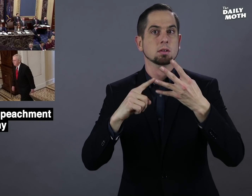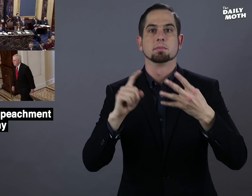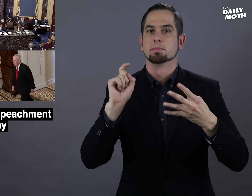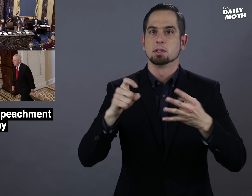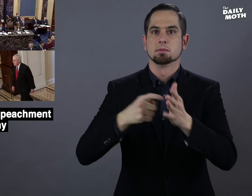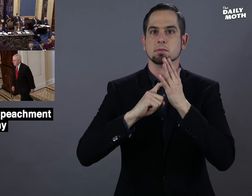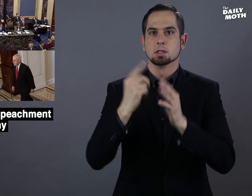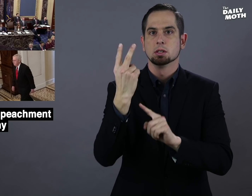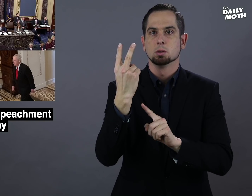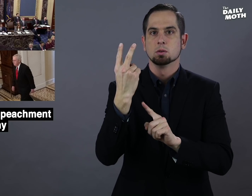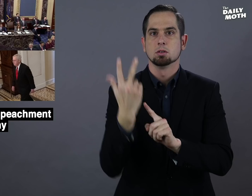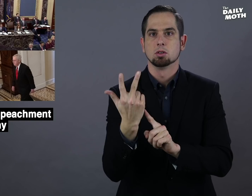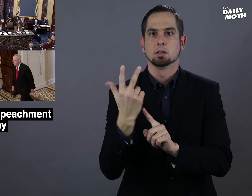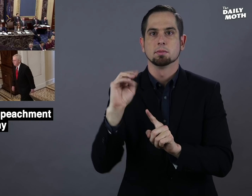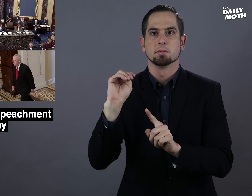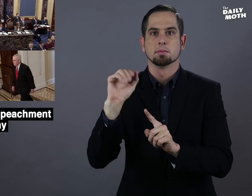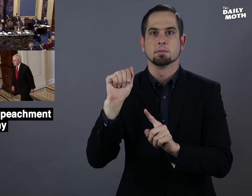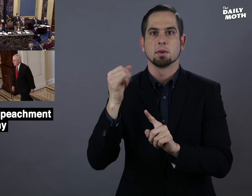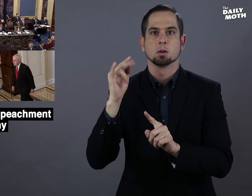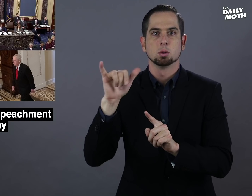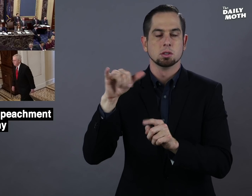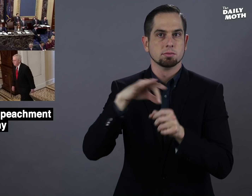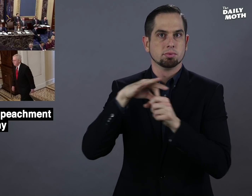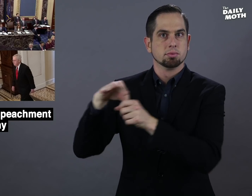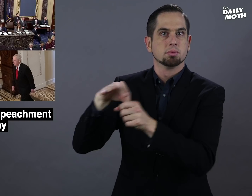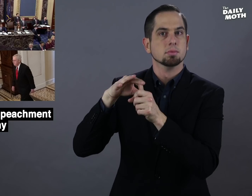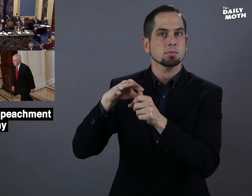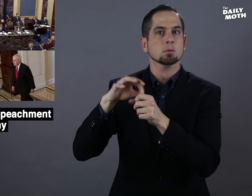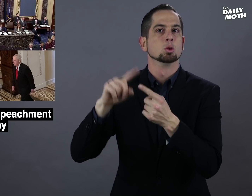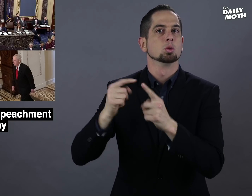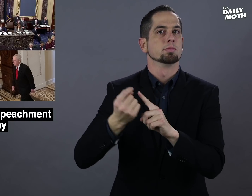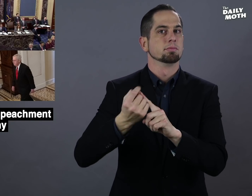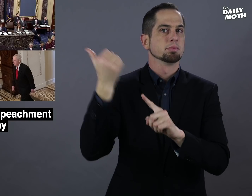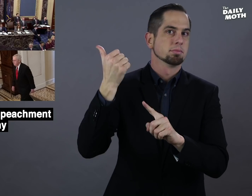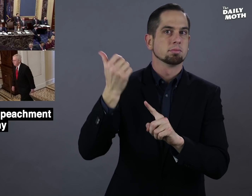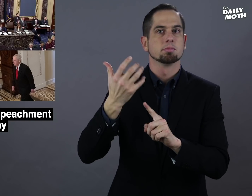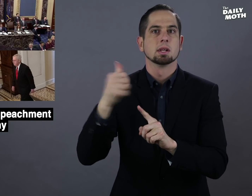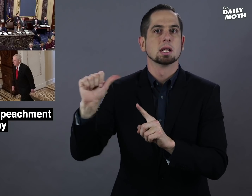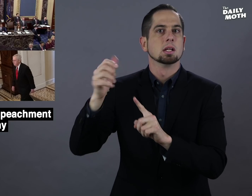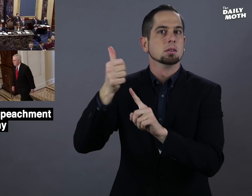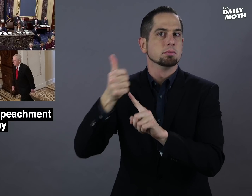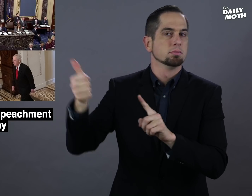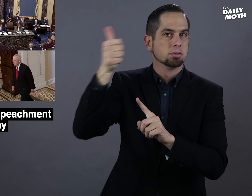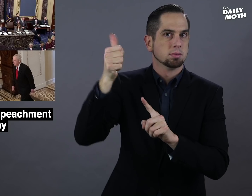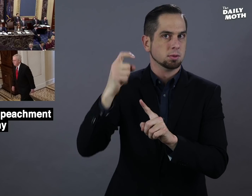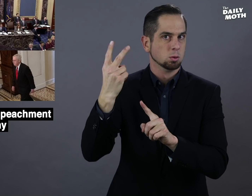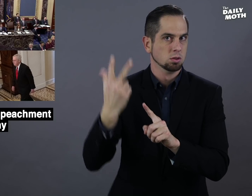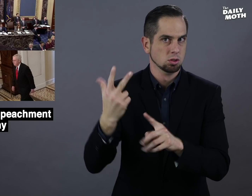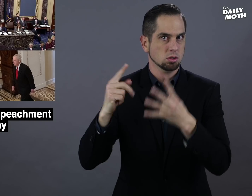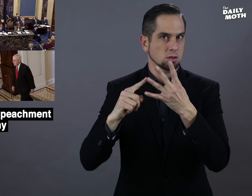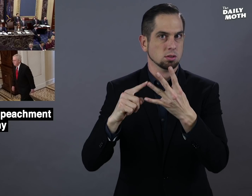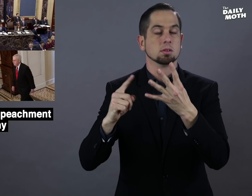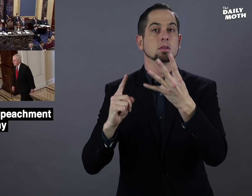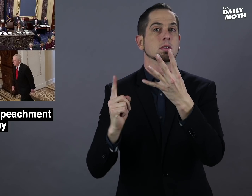that a two-thirds majority is required to remove an official,